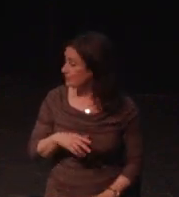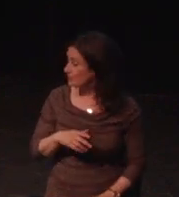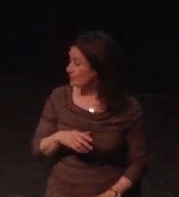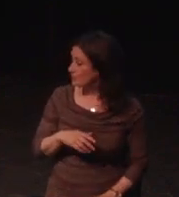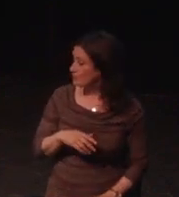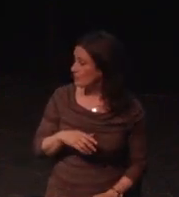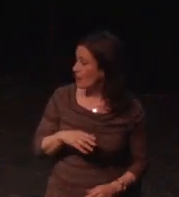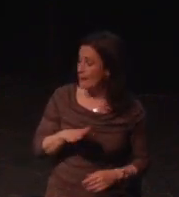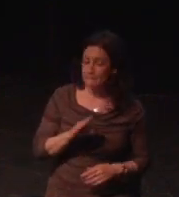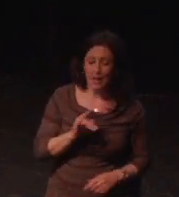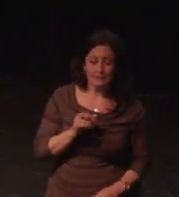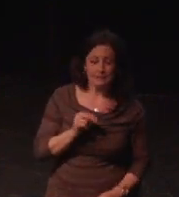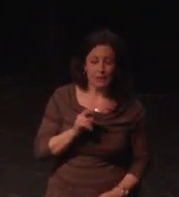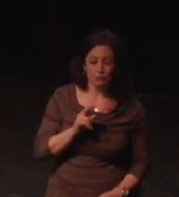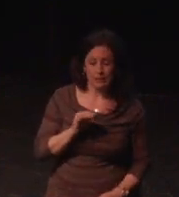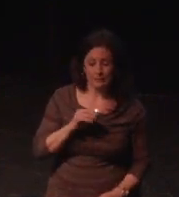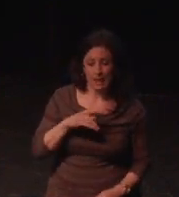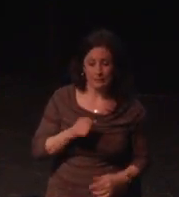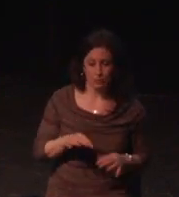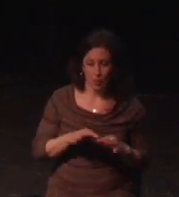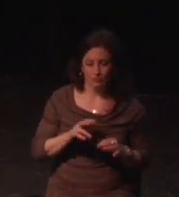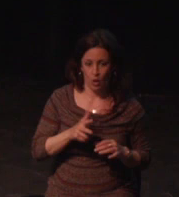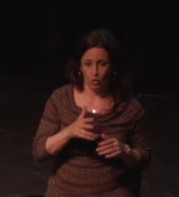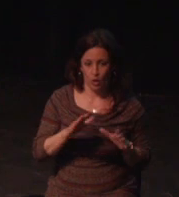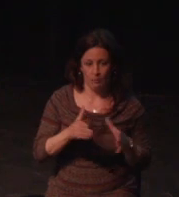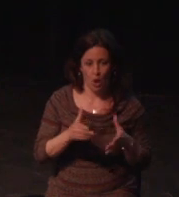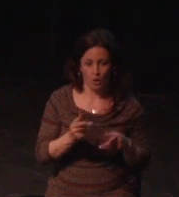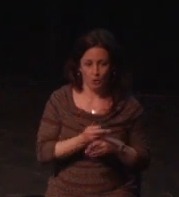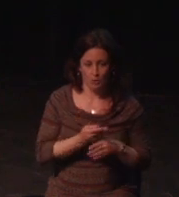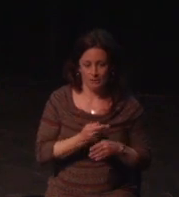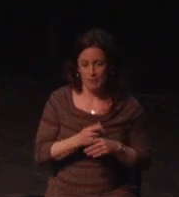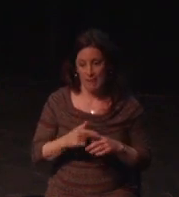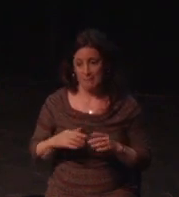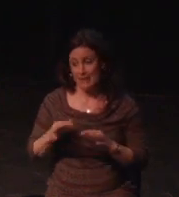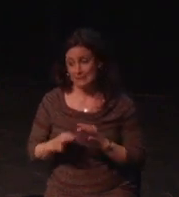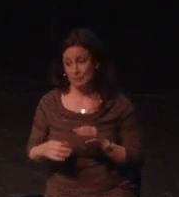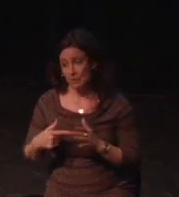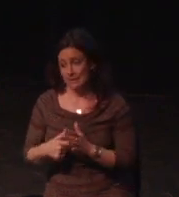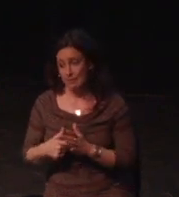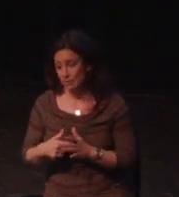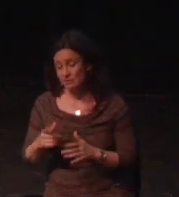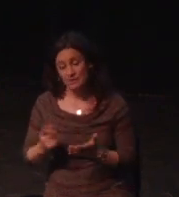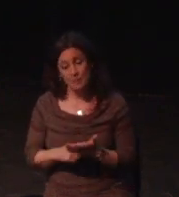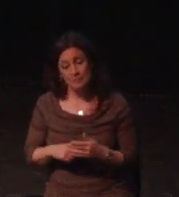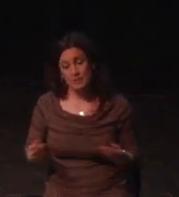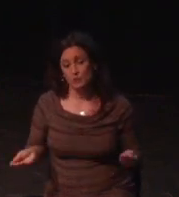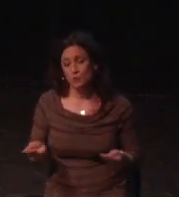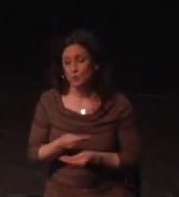I've always been autistic, and had learning difficulties. I've always lived with chronic pain and fragile joins, or other difficulties with physical activity.